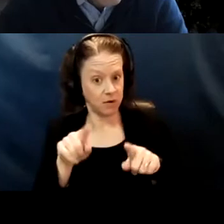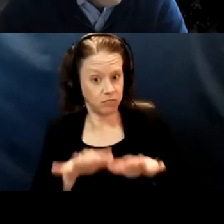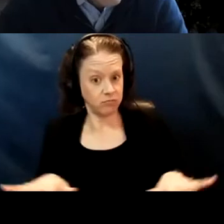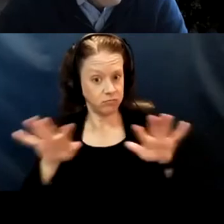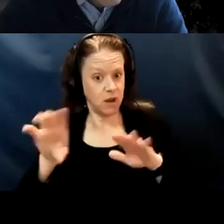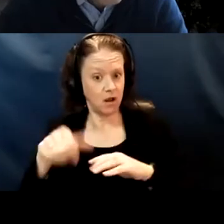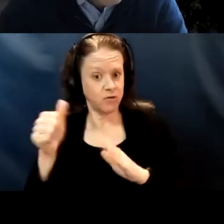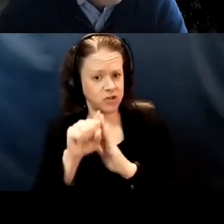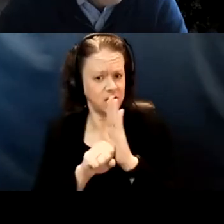in that regard?